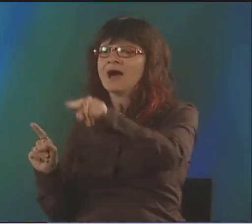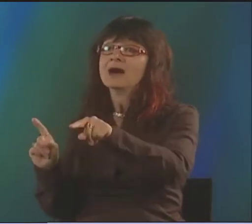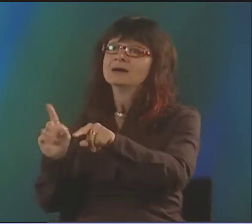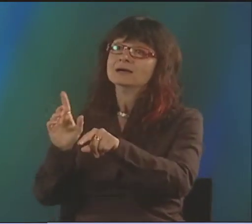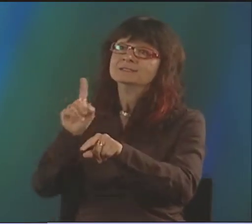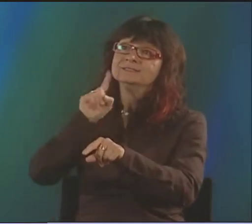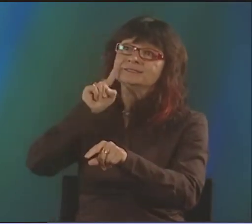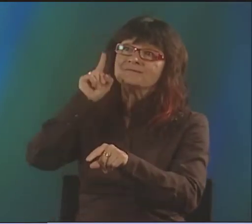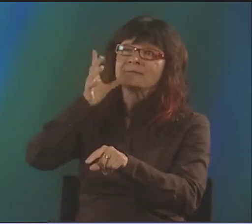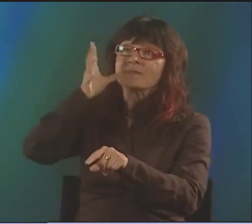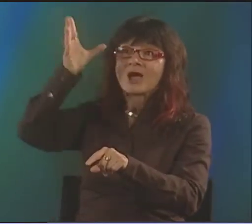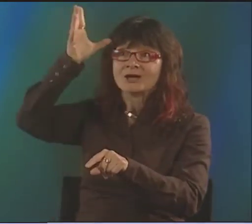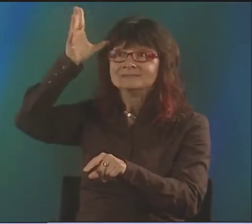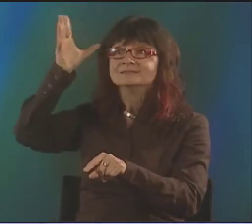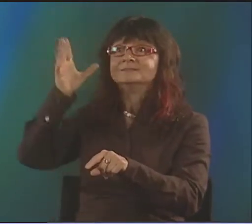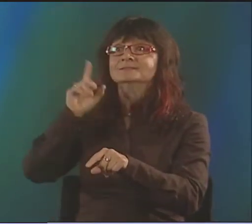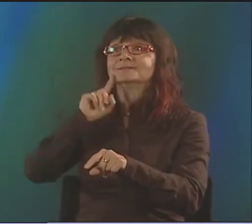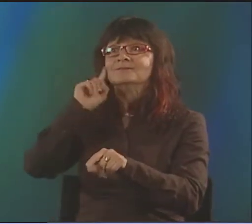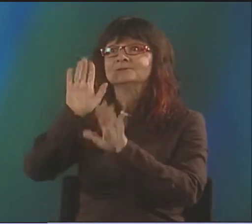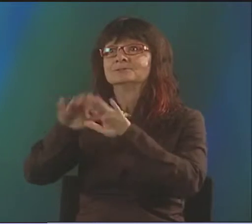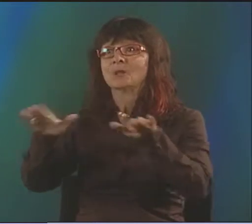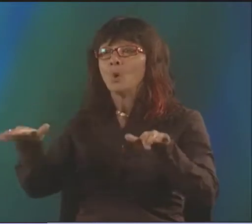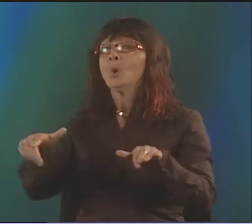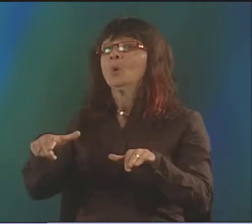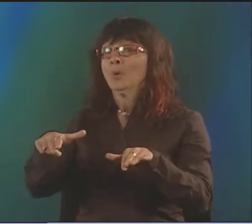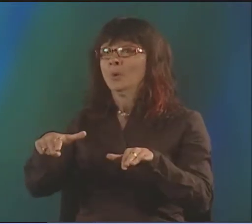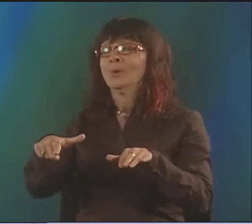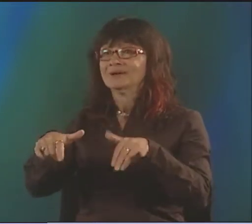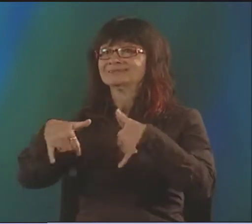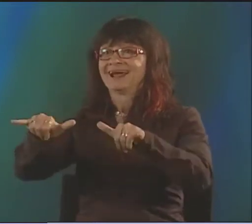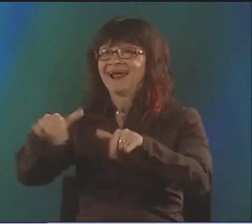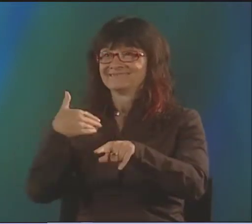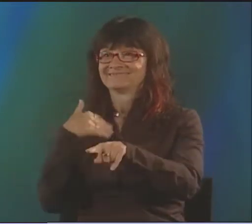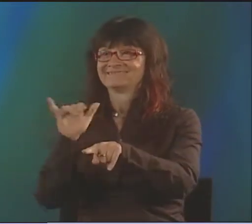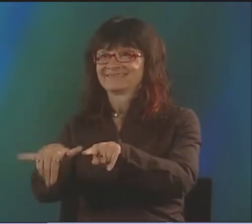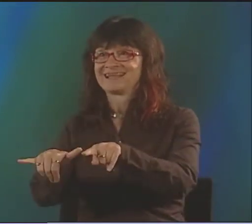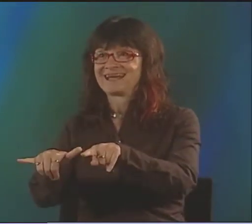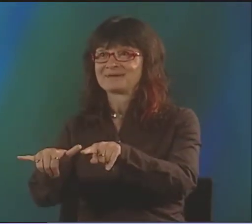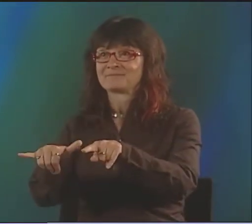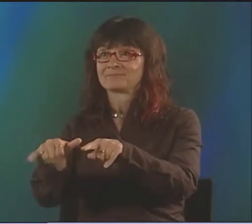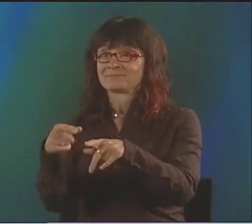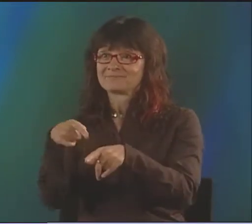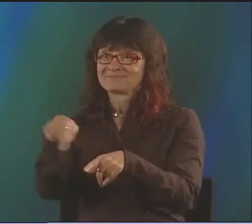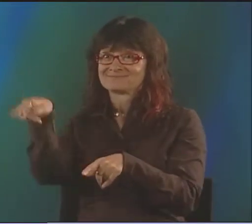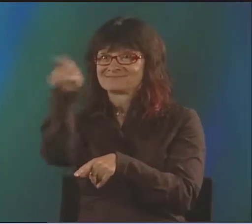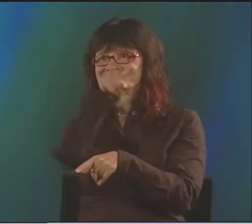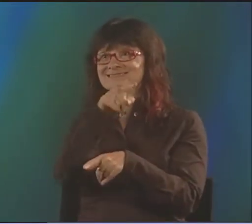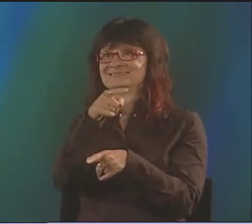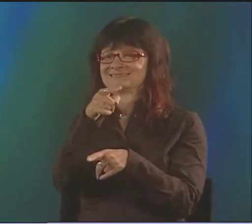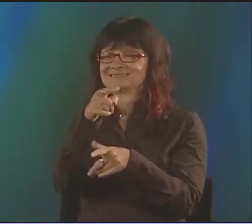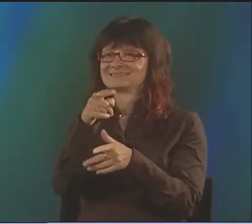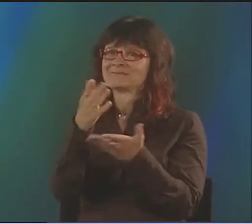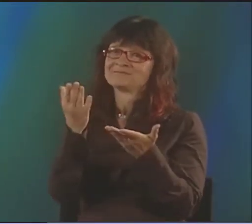IS QUITE DIFFERENT BECAUSE SHE DOESN'T SPEAK AND SHE DOESN'T HAVE A COCHLEAR IMPLANT. IT MAKES A BIG DIFFERENCE IF YOU HAVE DEAF PARENTS OR NOT.